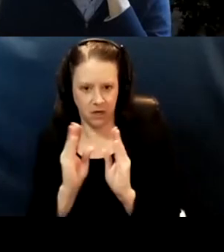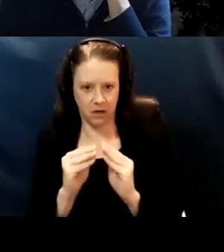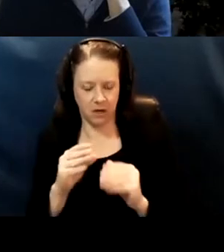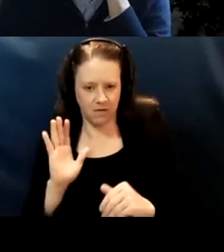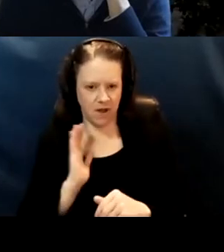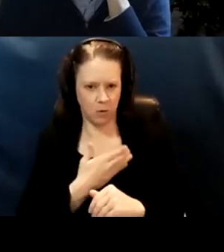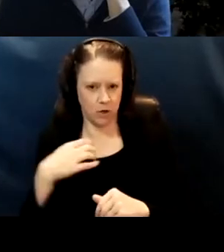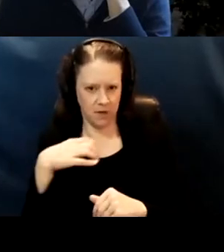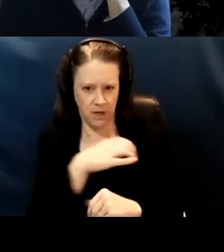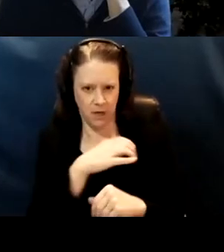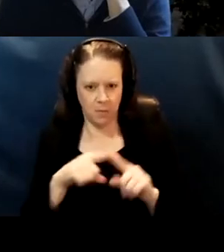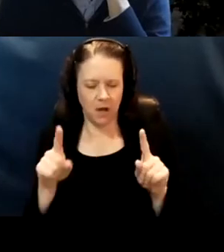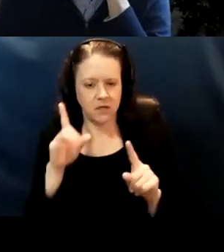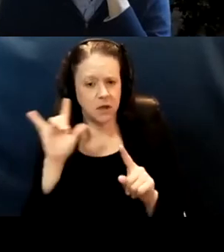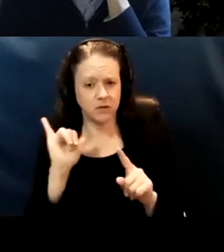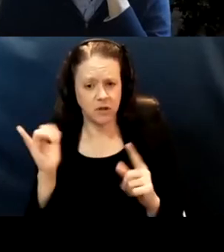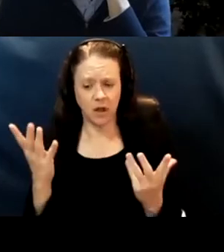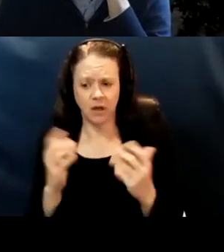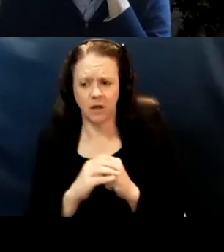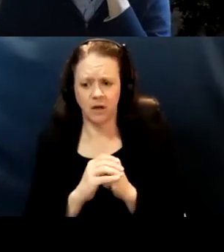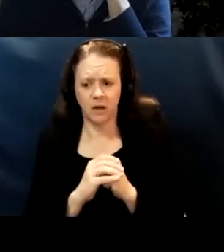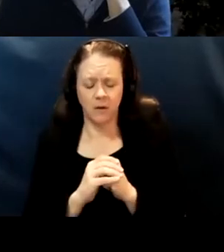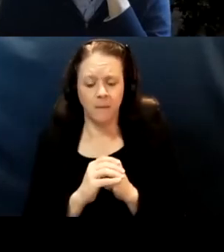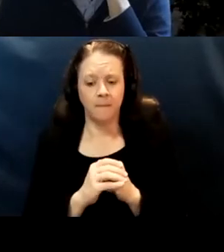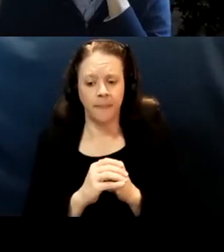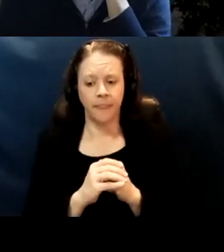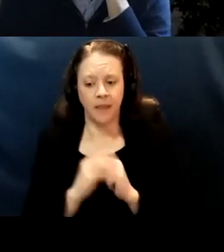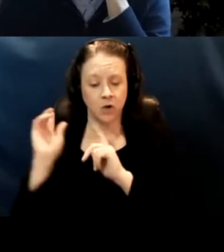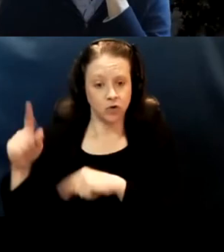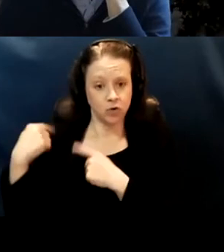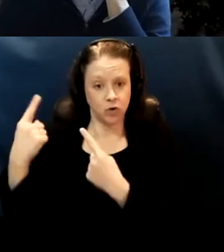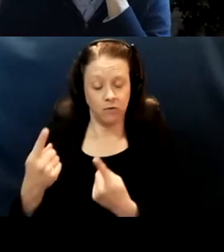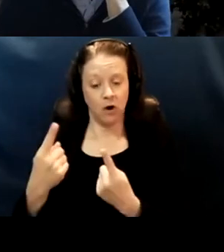But it sounds like the, the way so far vaccines will roll out